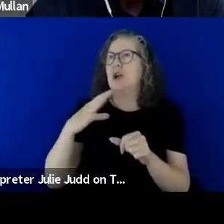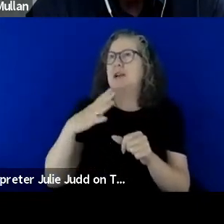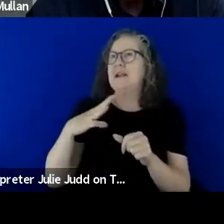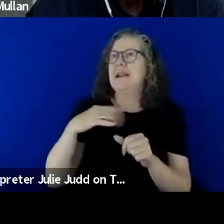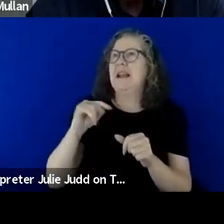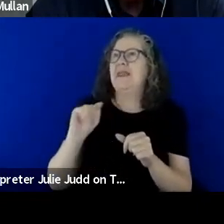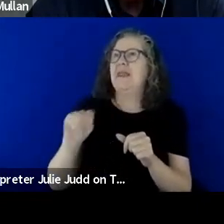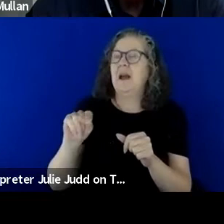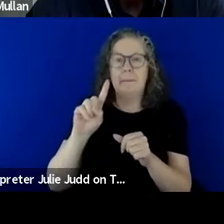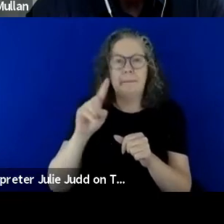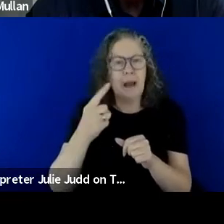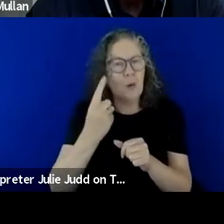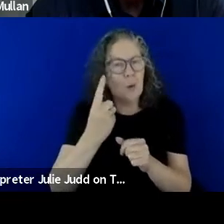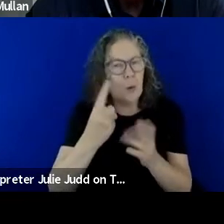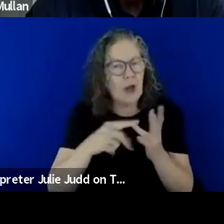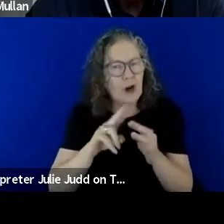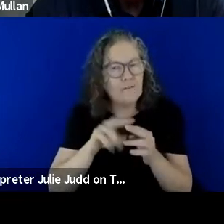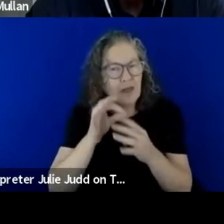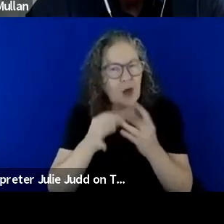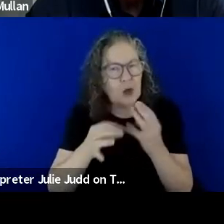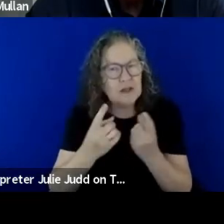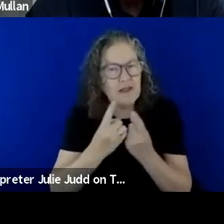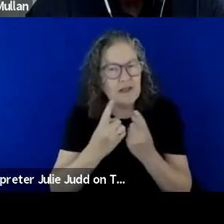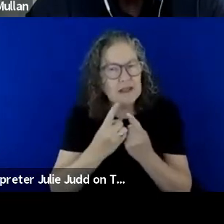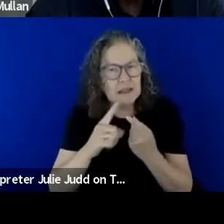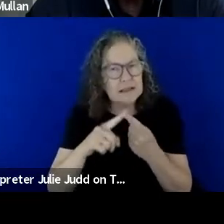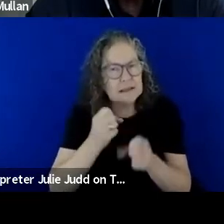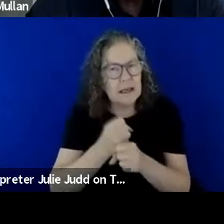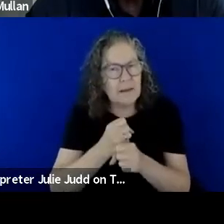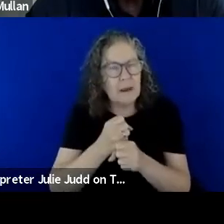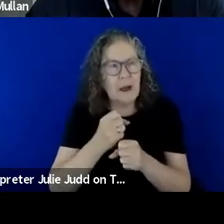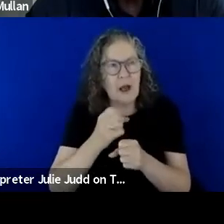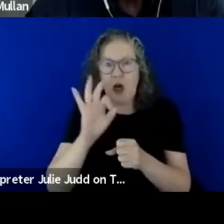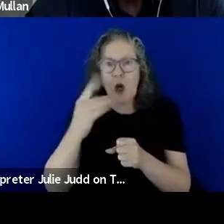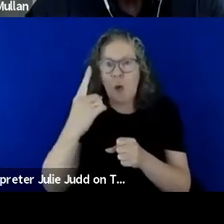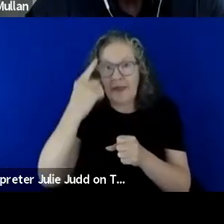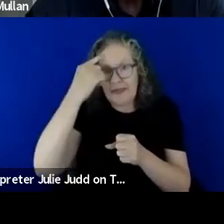it's one of those things, you know, for example no one thinks they're going to have an accident, it